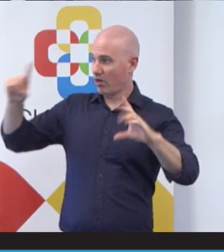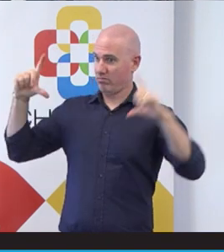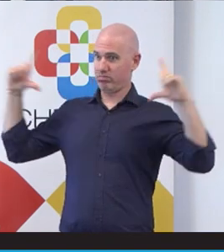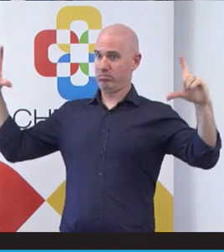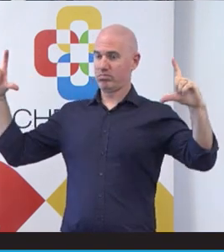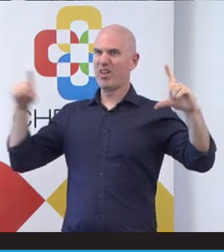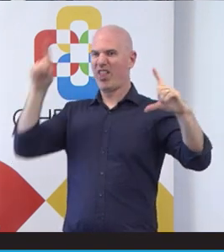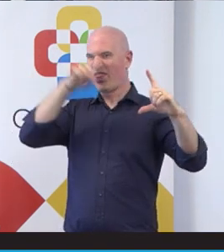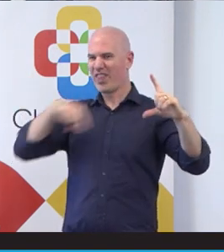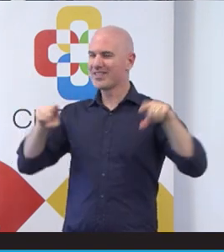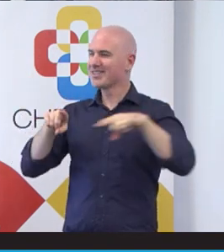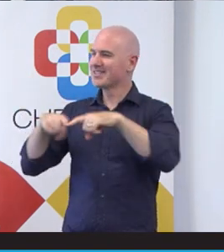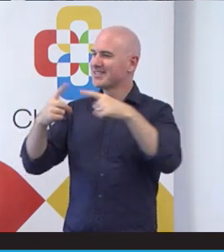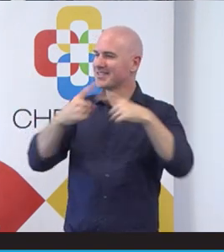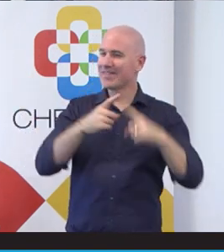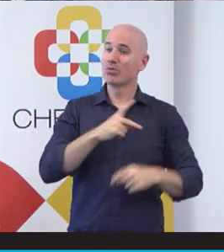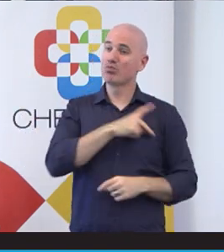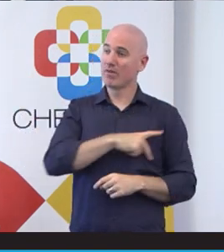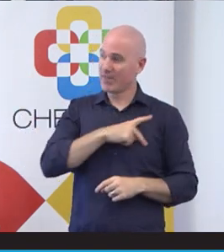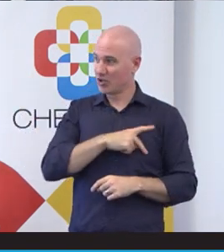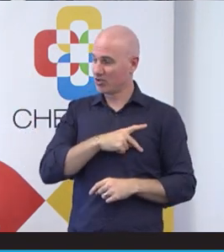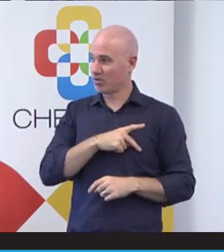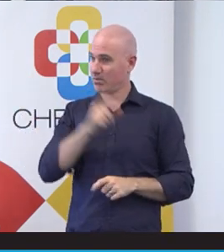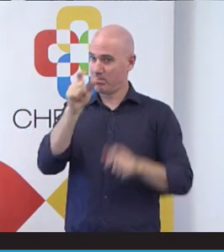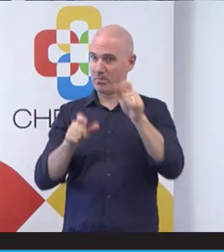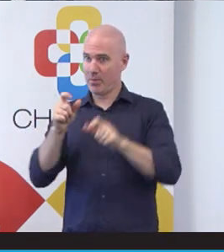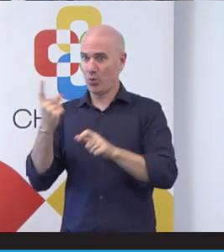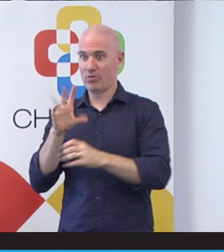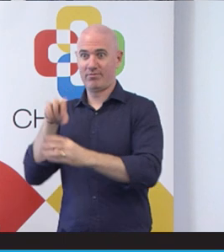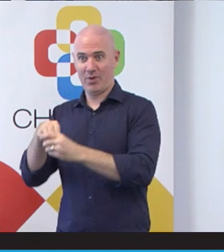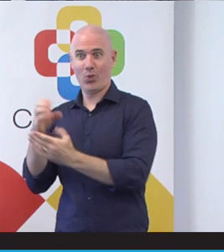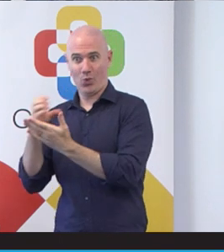the different professions that did the course and then down the bottom is the other and that